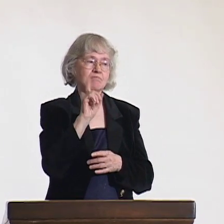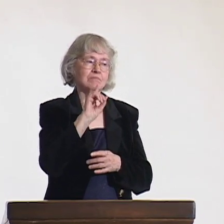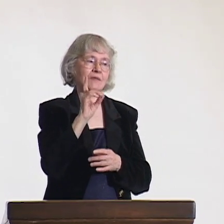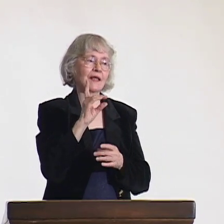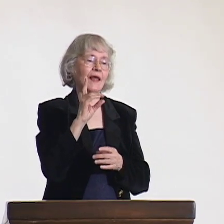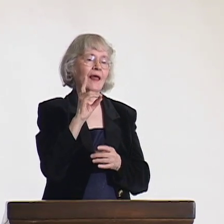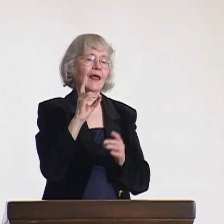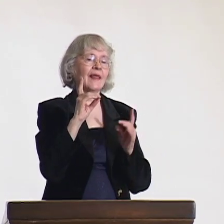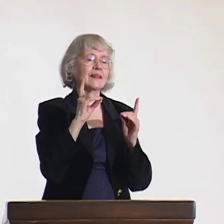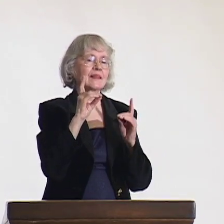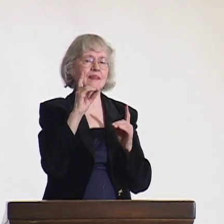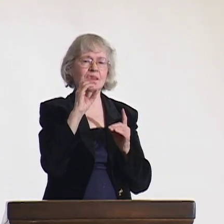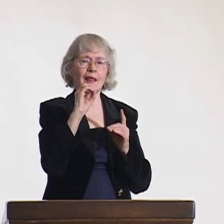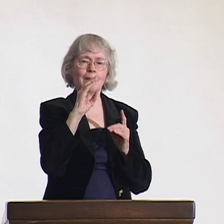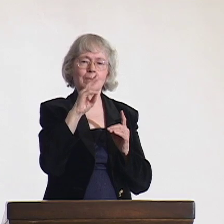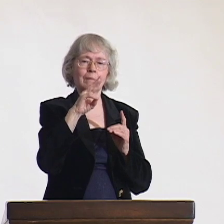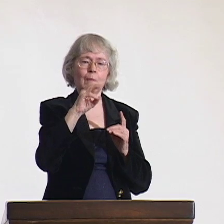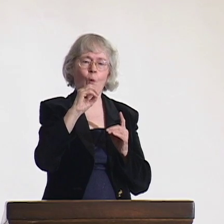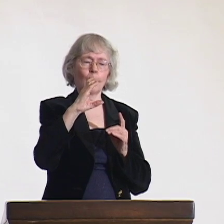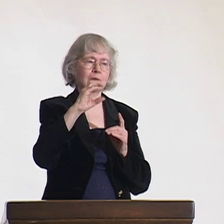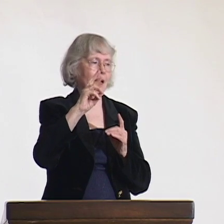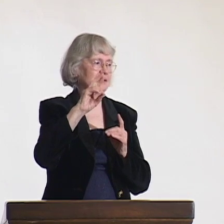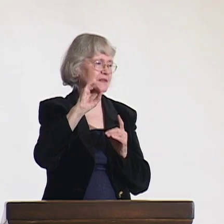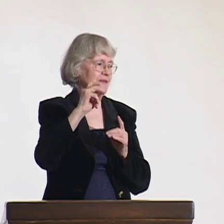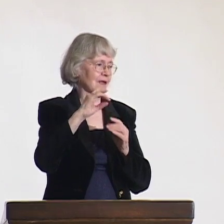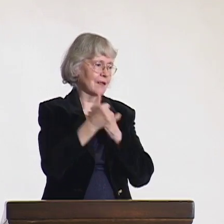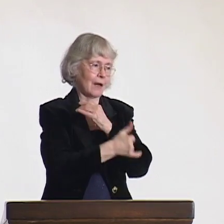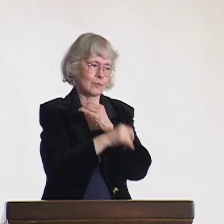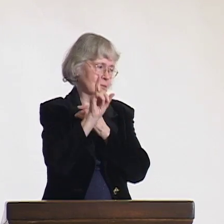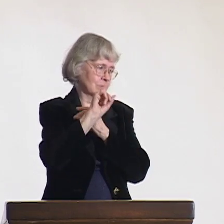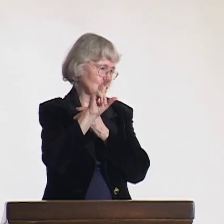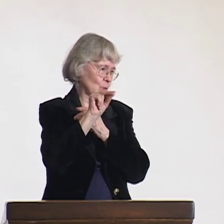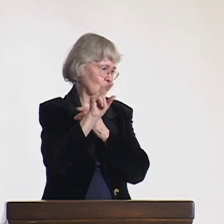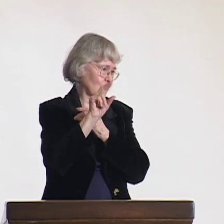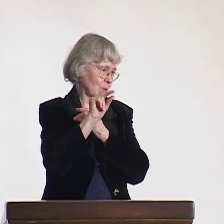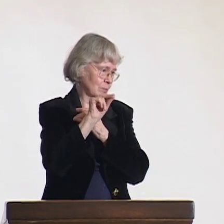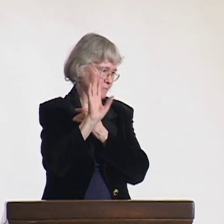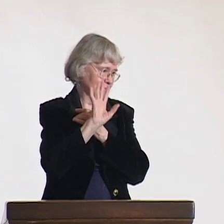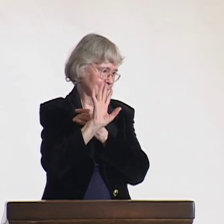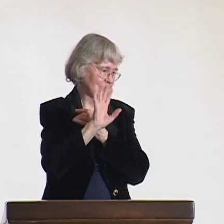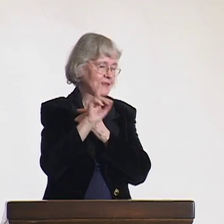They are not a democracy. They're not a democratic country.